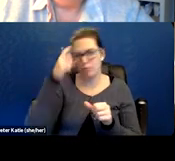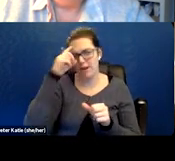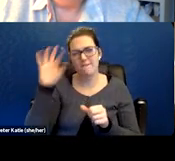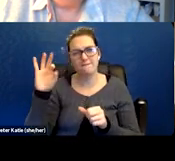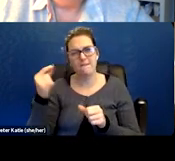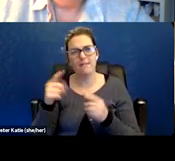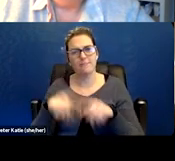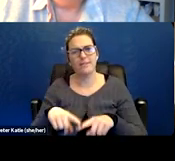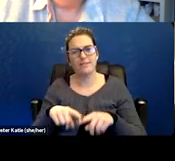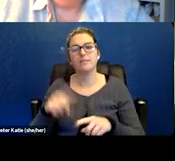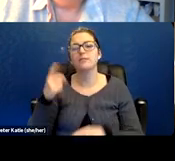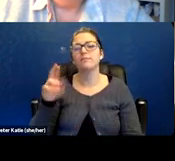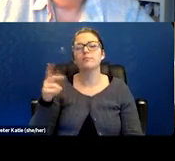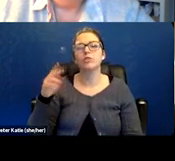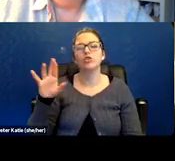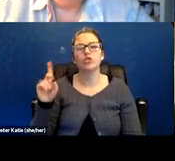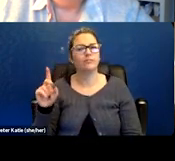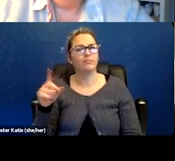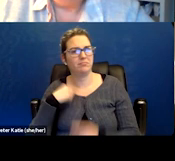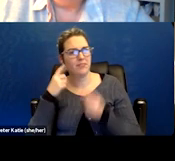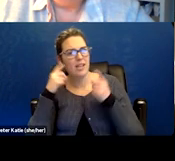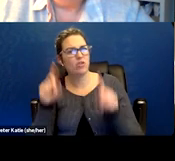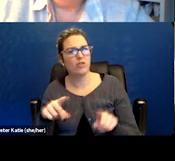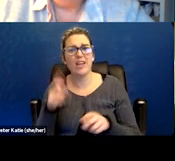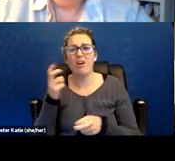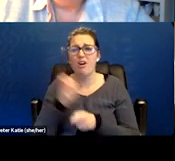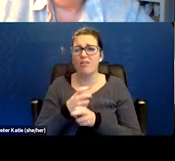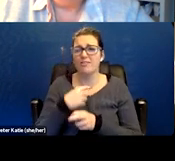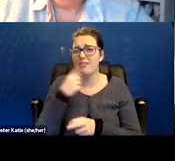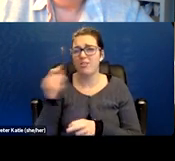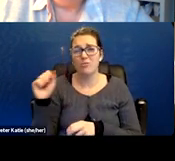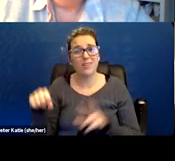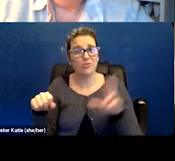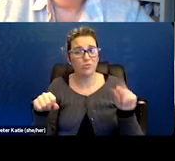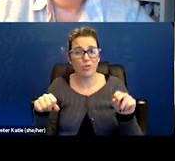Yeah, I agree. I think it's very hard to give you a yes or no answer. I mean anybody can apply.